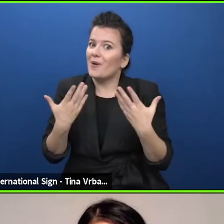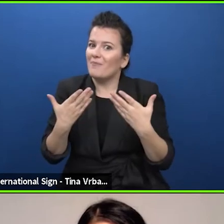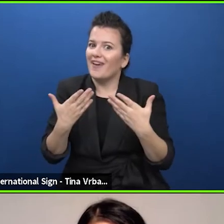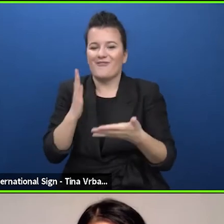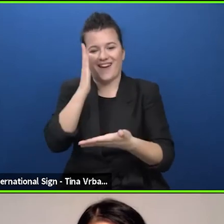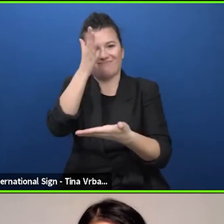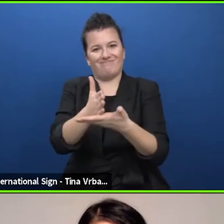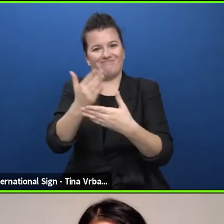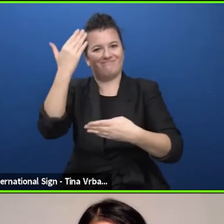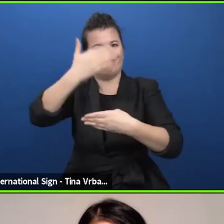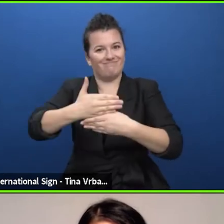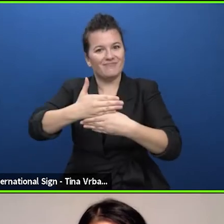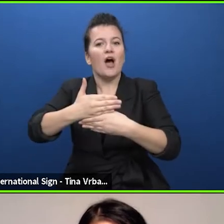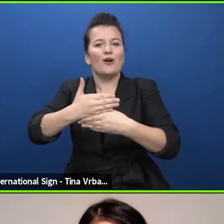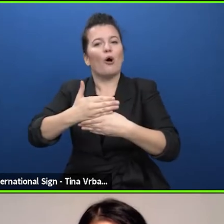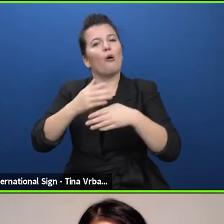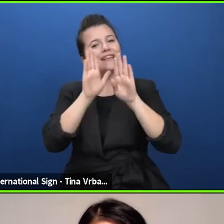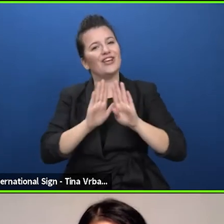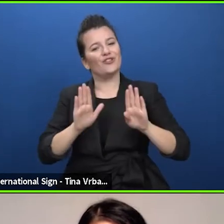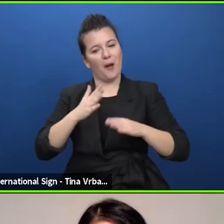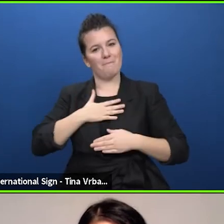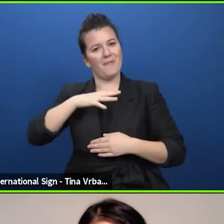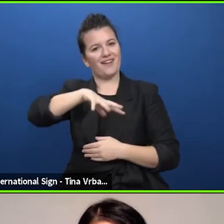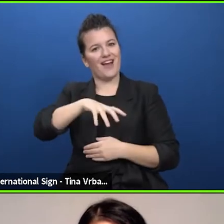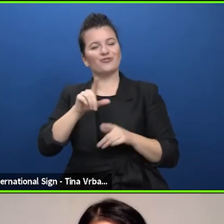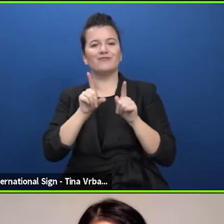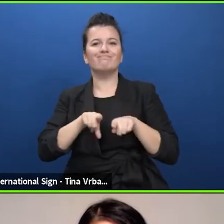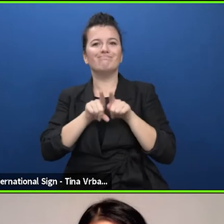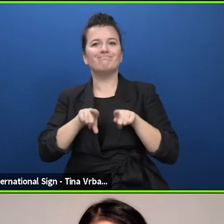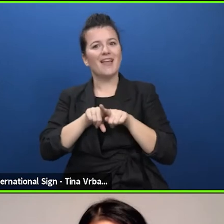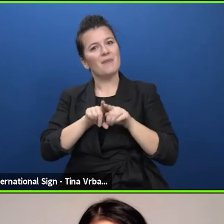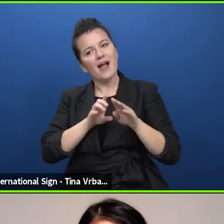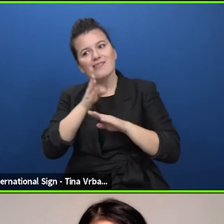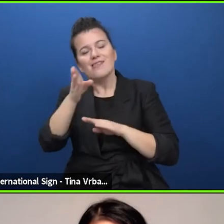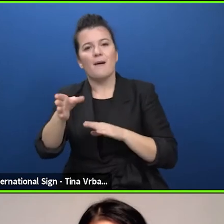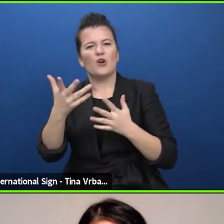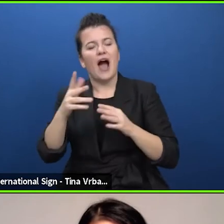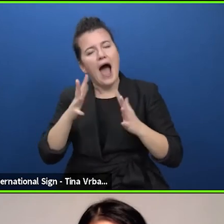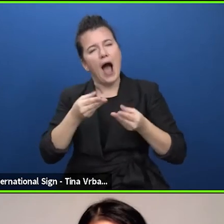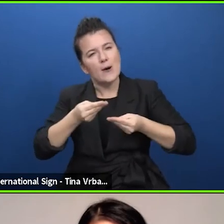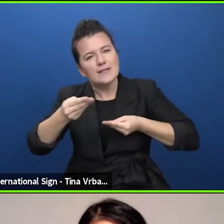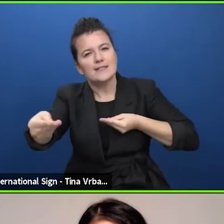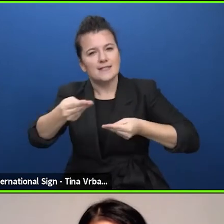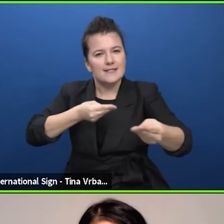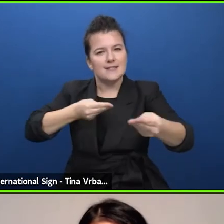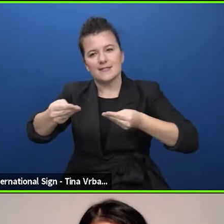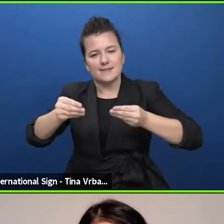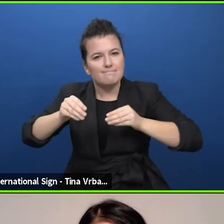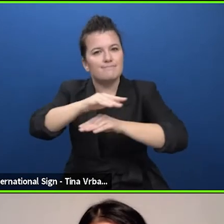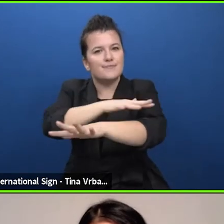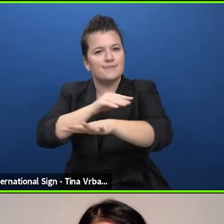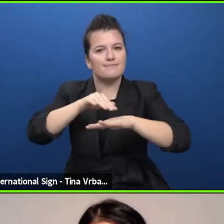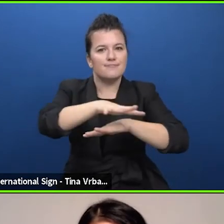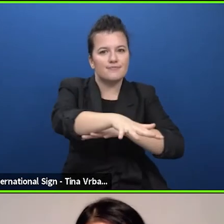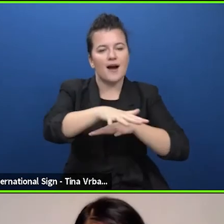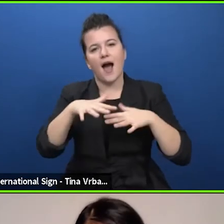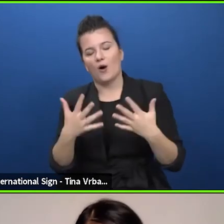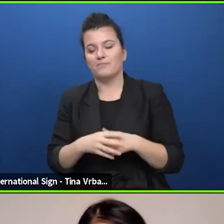origin. So in this first mapping we looked at the major questions that were at stake and we gathered